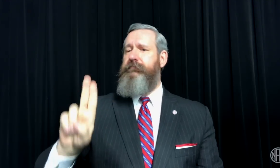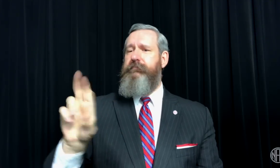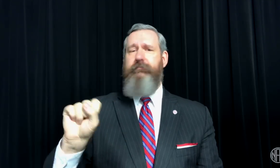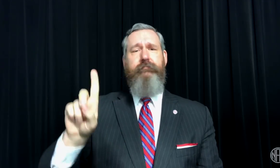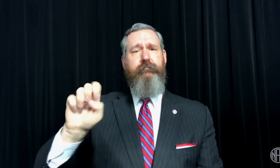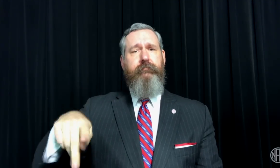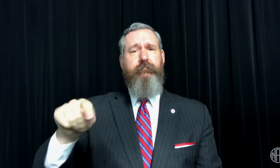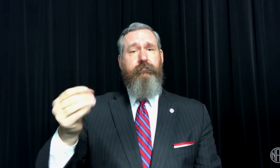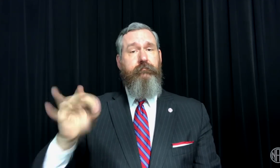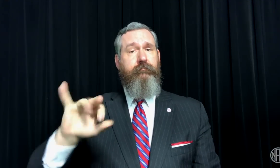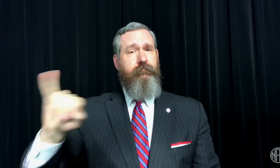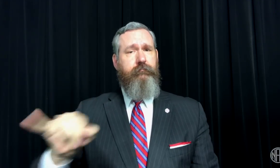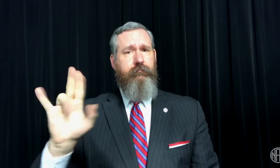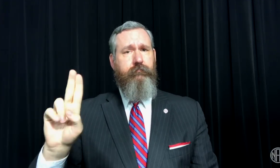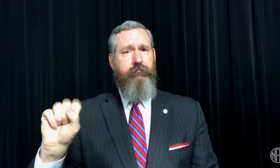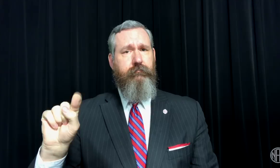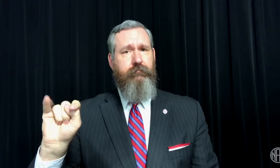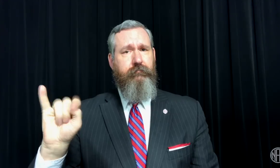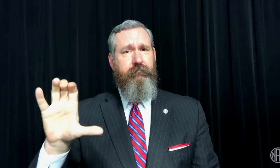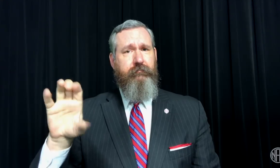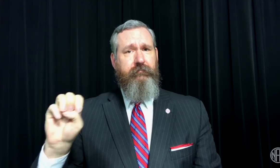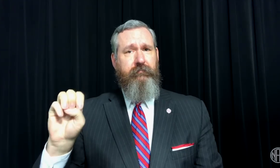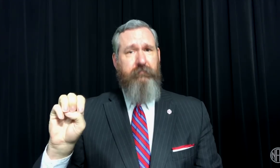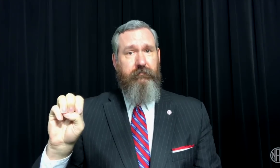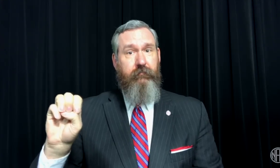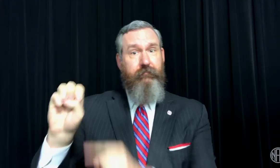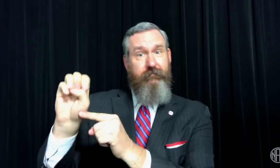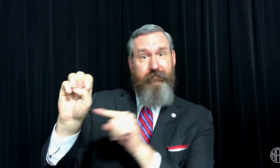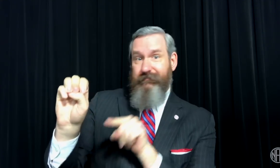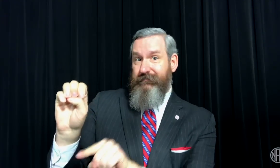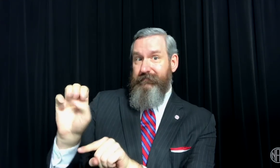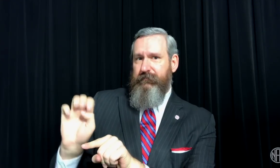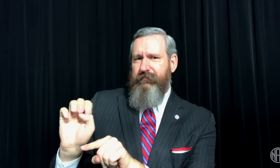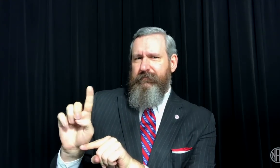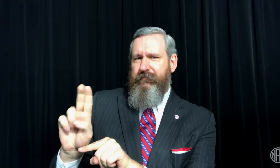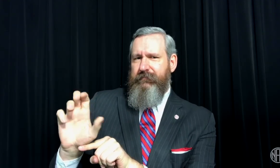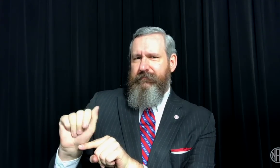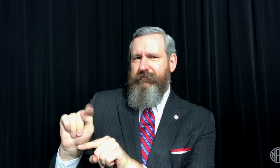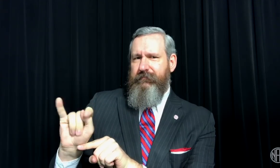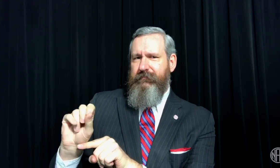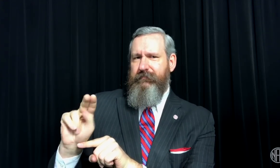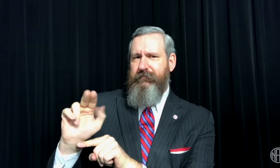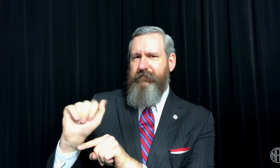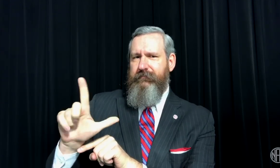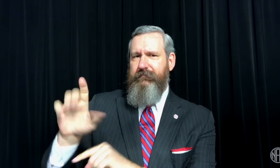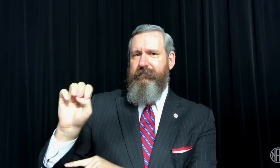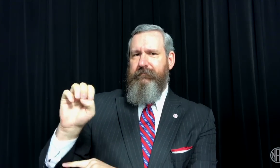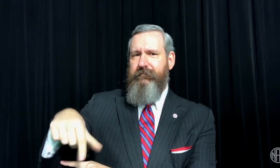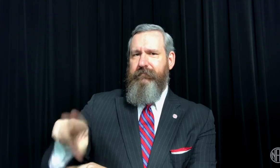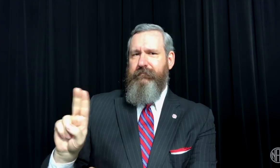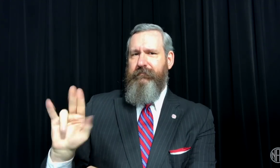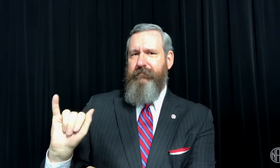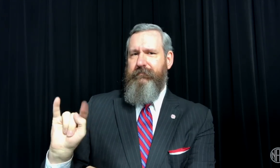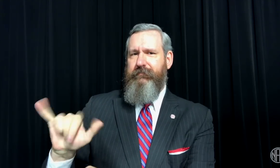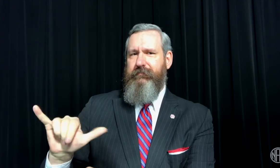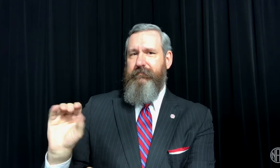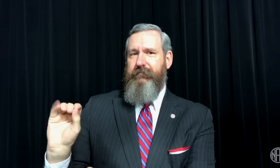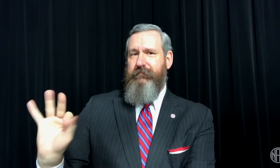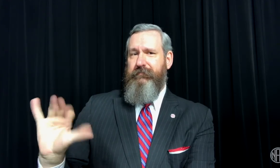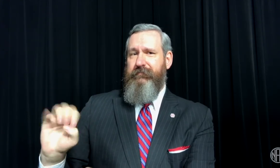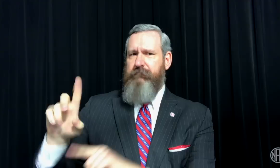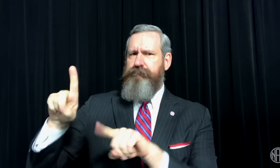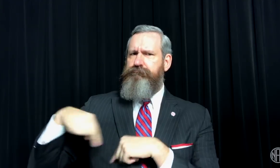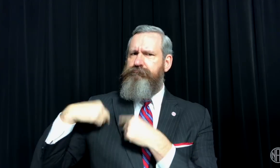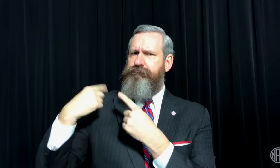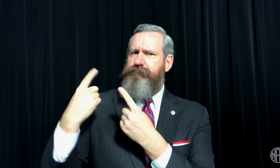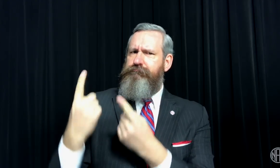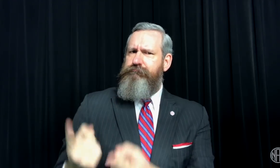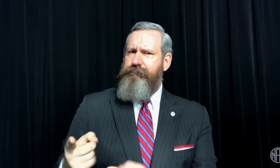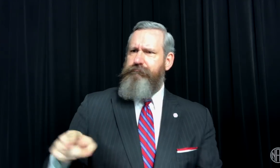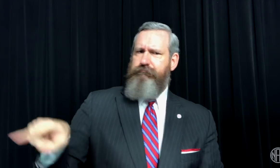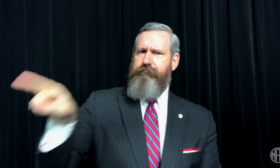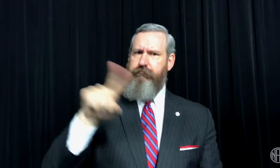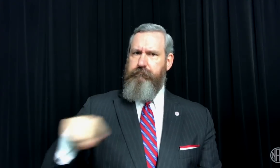and the U.S. Department of Justice (with their Educational Equity office).